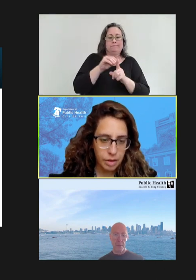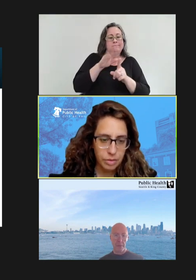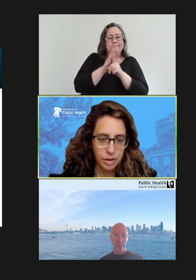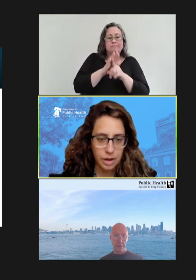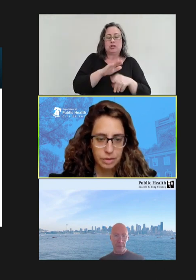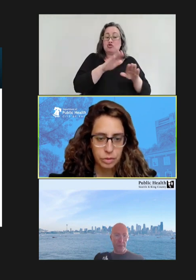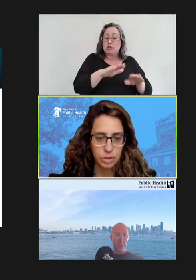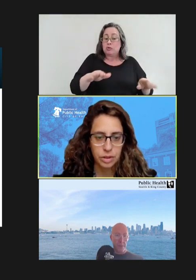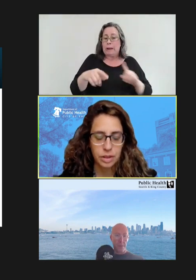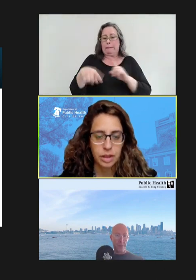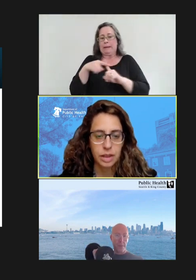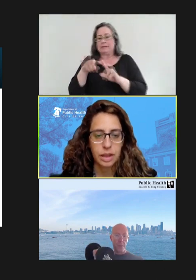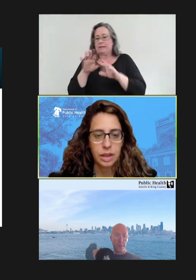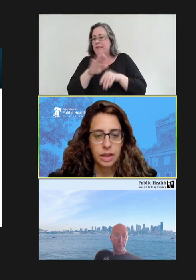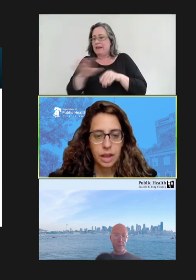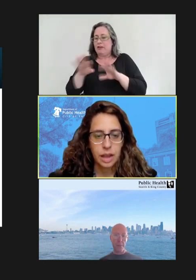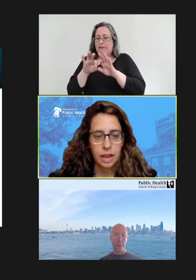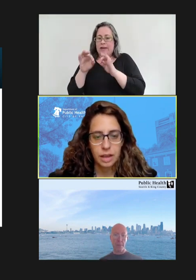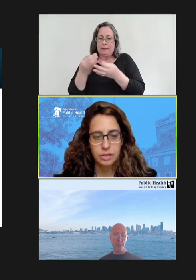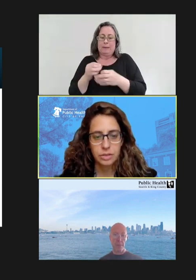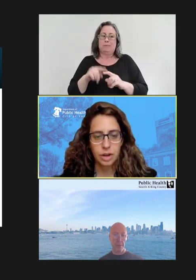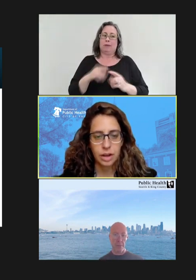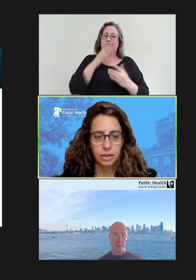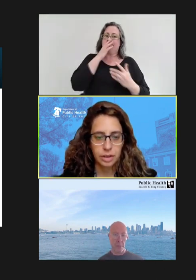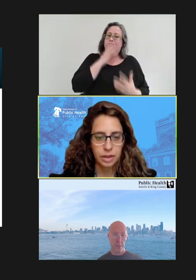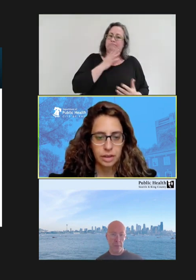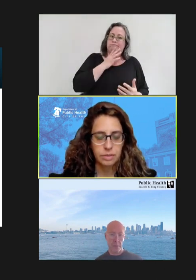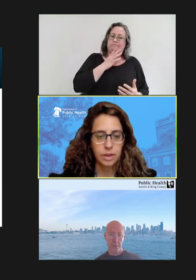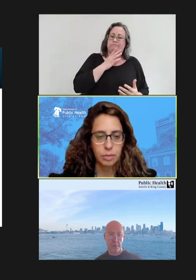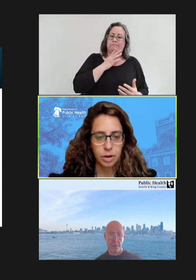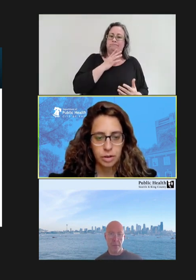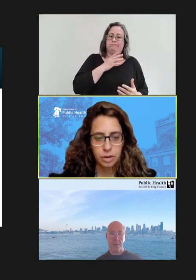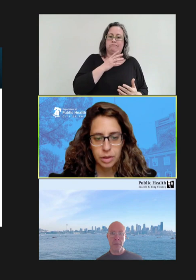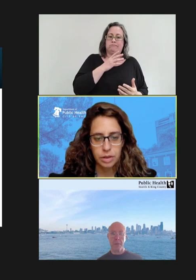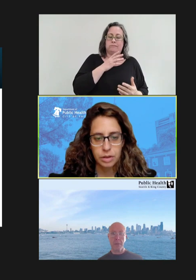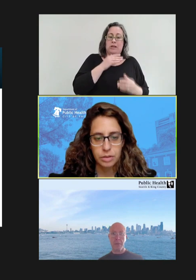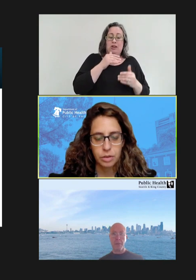However, unfortunately, a child in a neighboring room and their adult